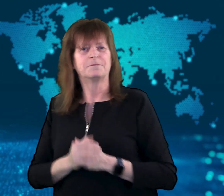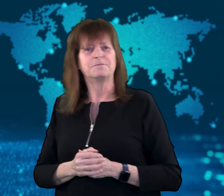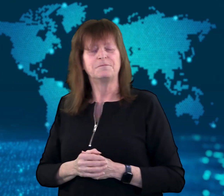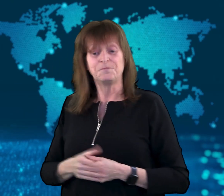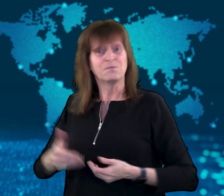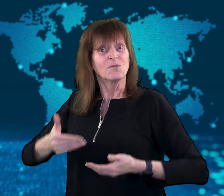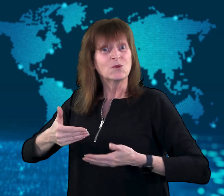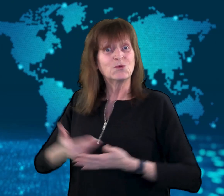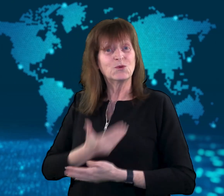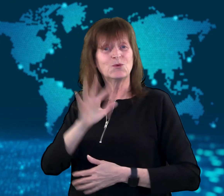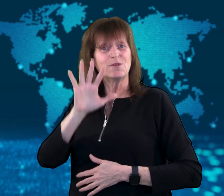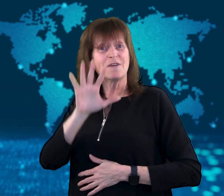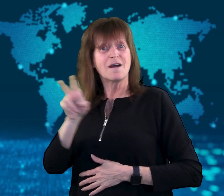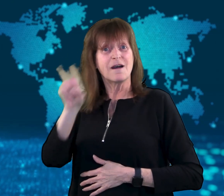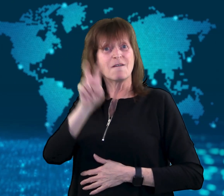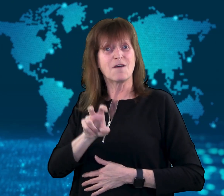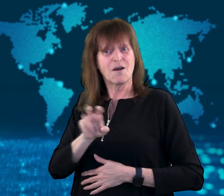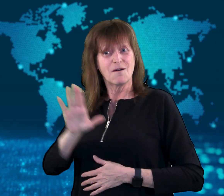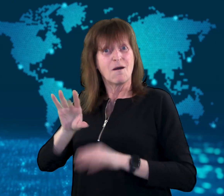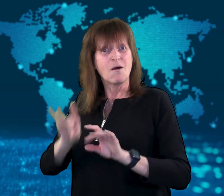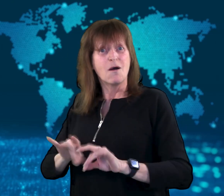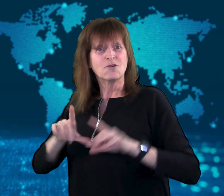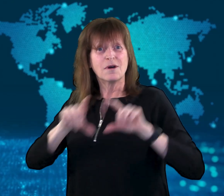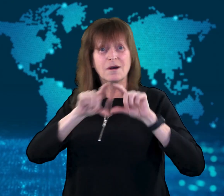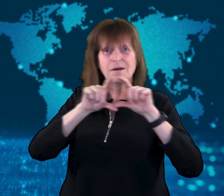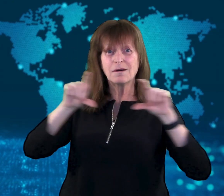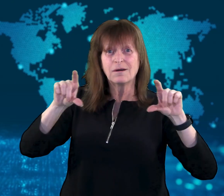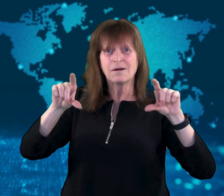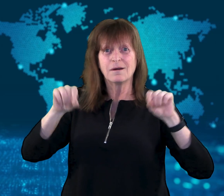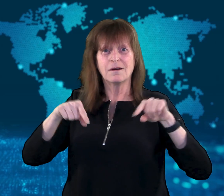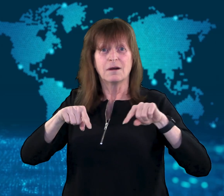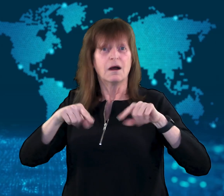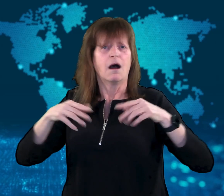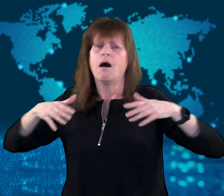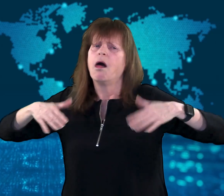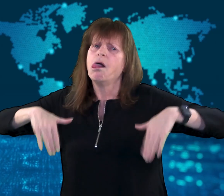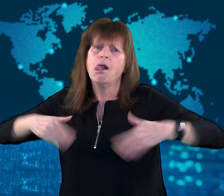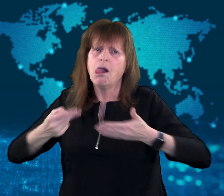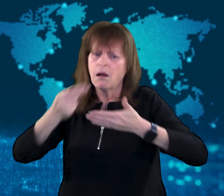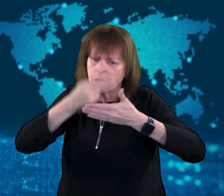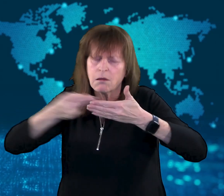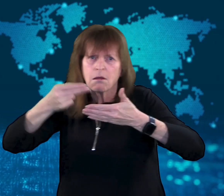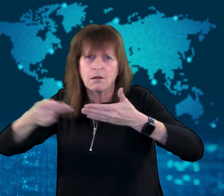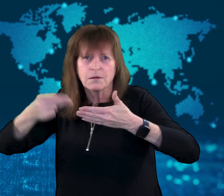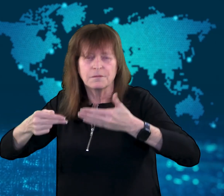The new $5 AUD banknote has not yet been designed.